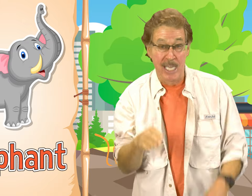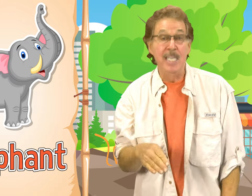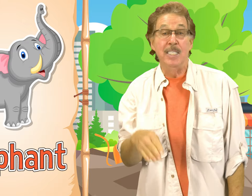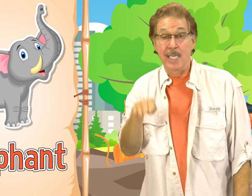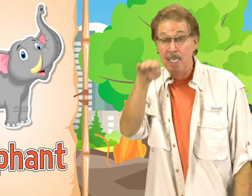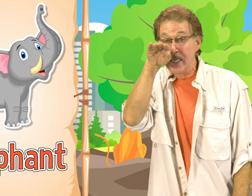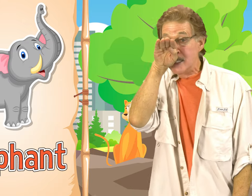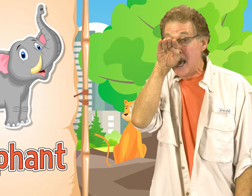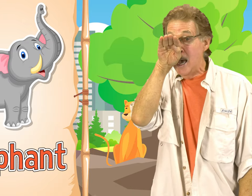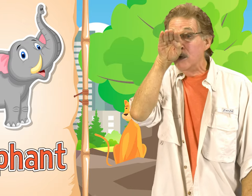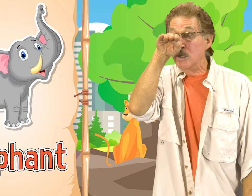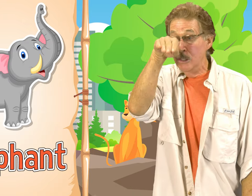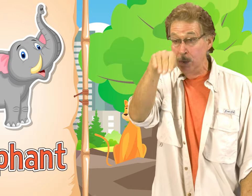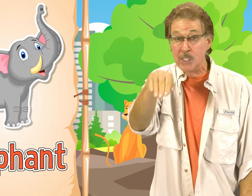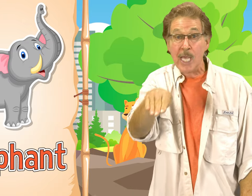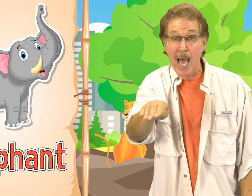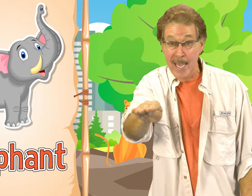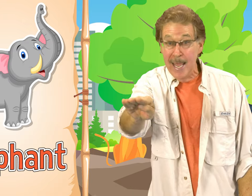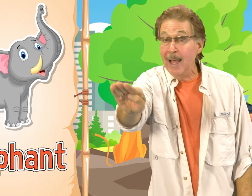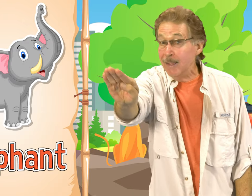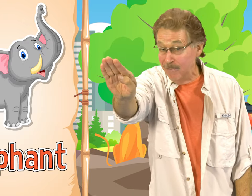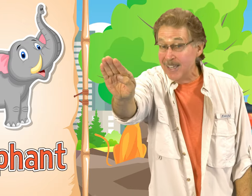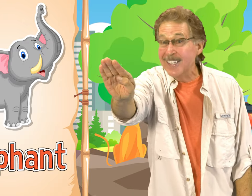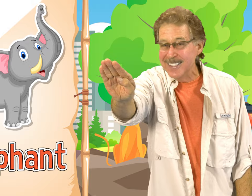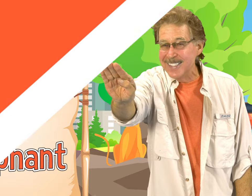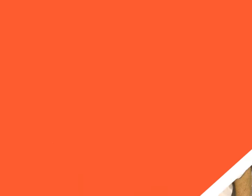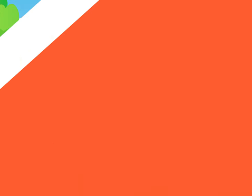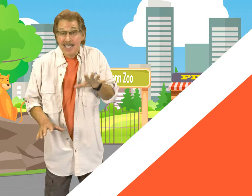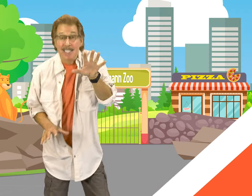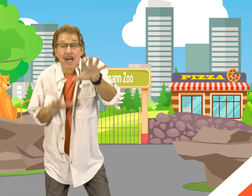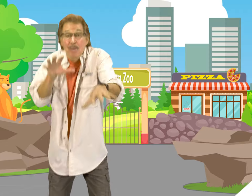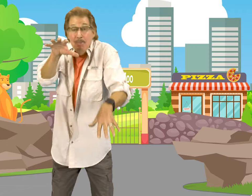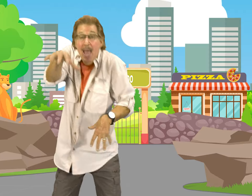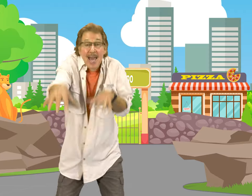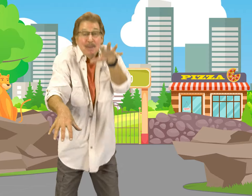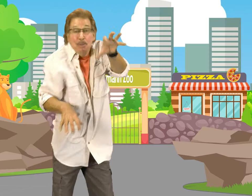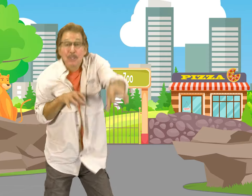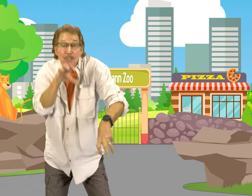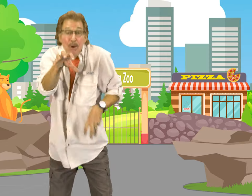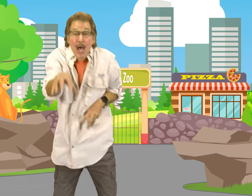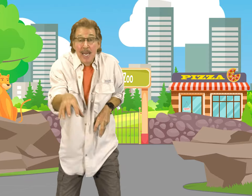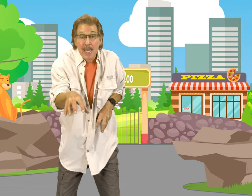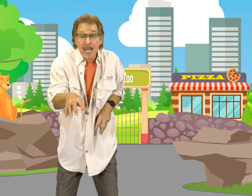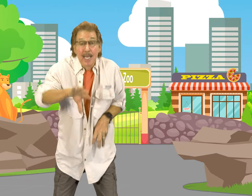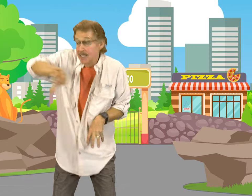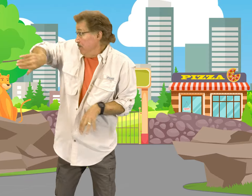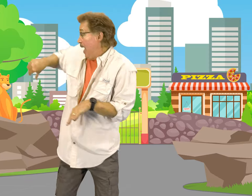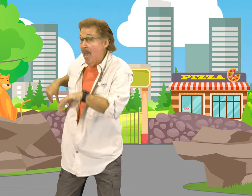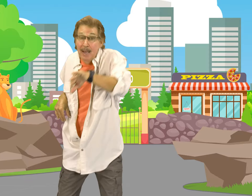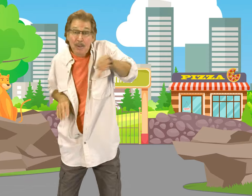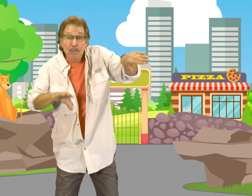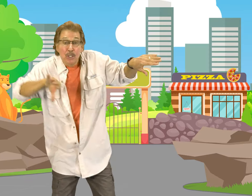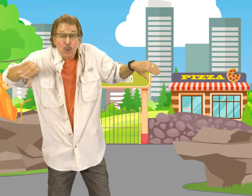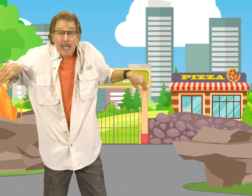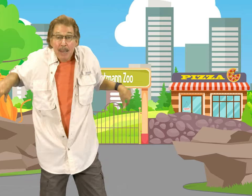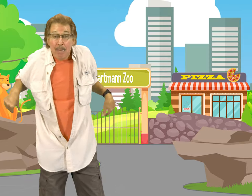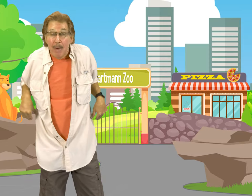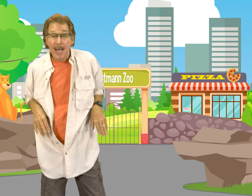This is how you sign elephant Some animals run Some animals swim